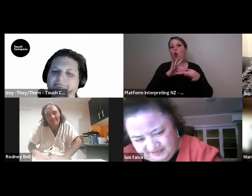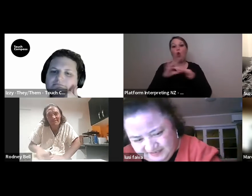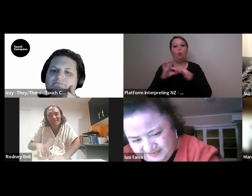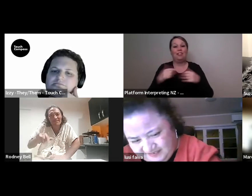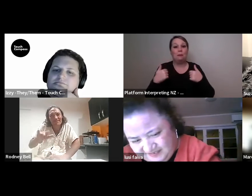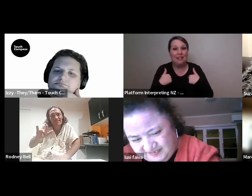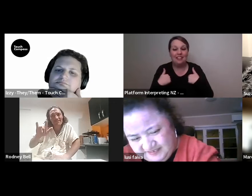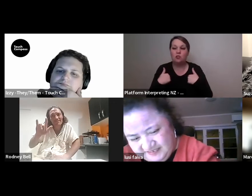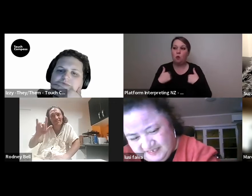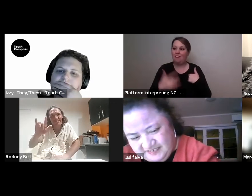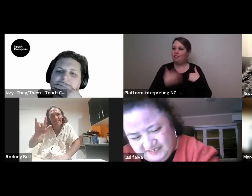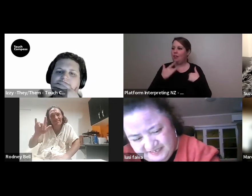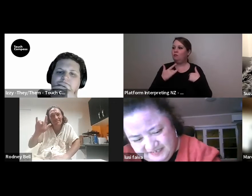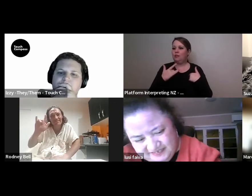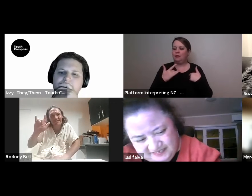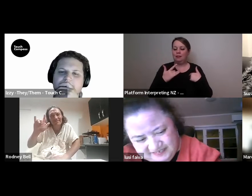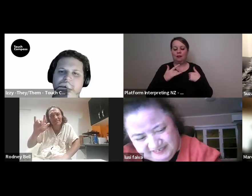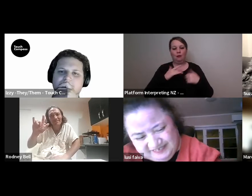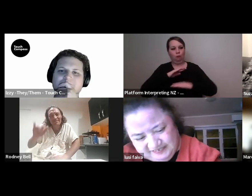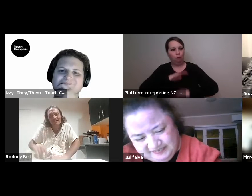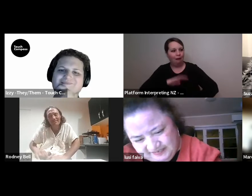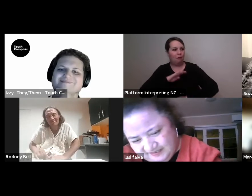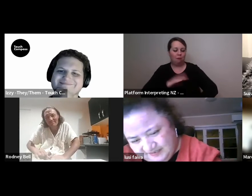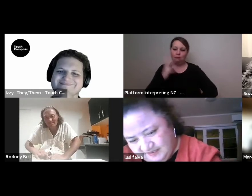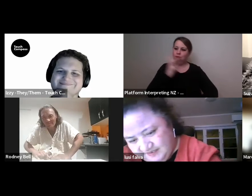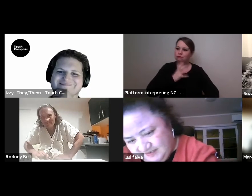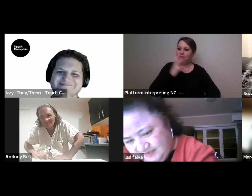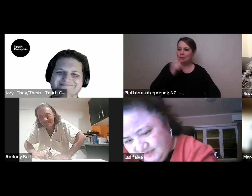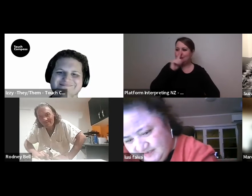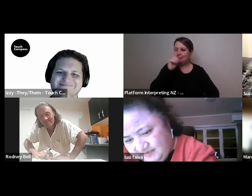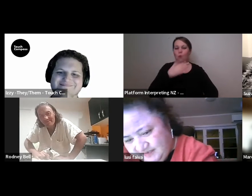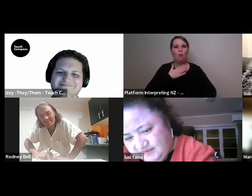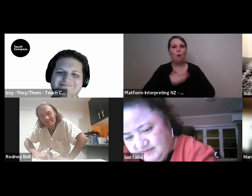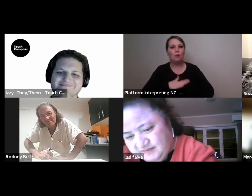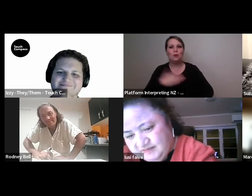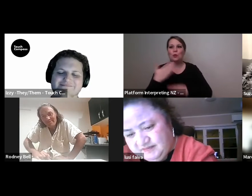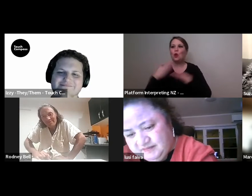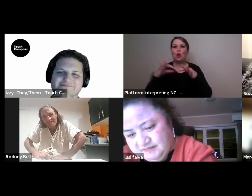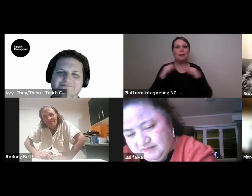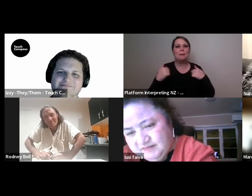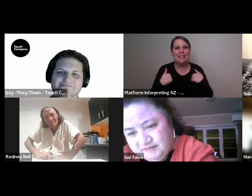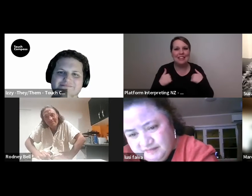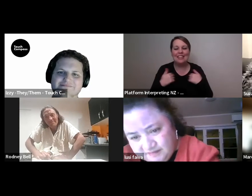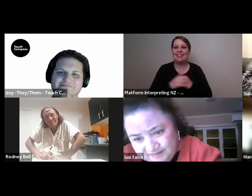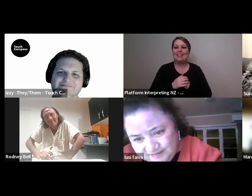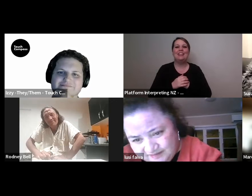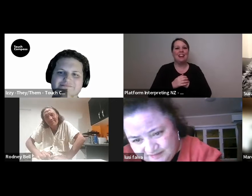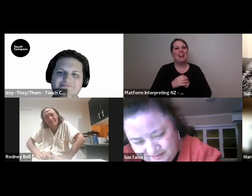have people um want to work with me and to look at what I can can bring to the work and and bring to